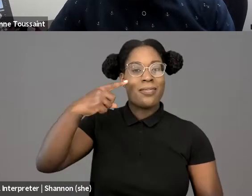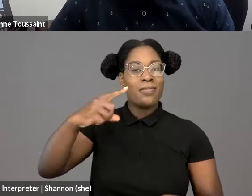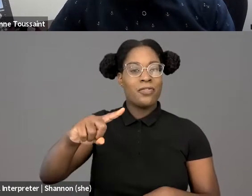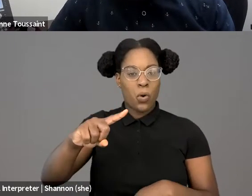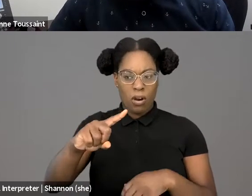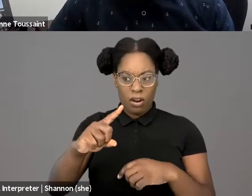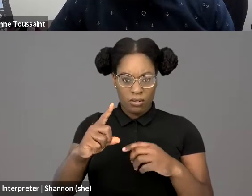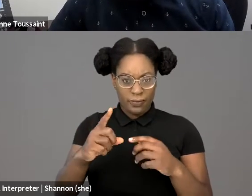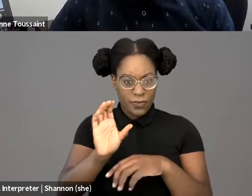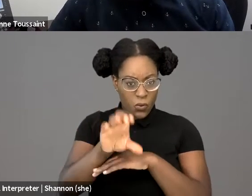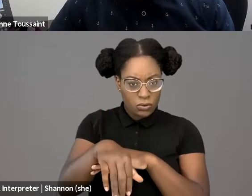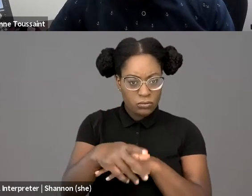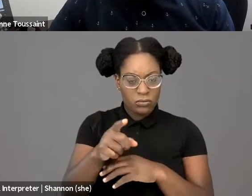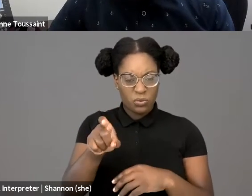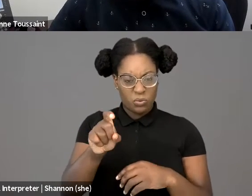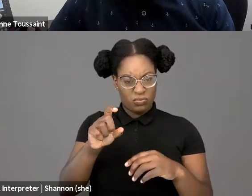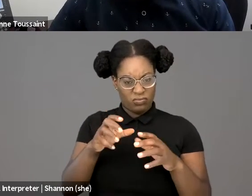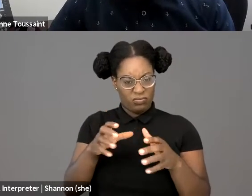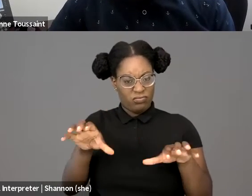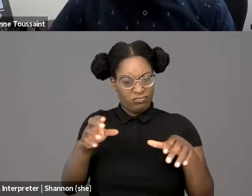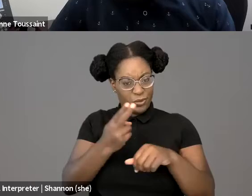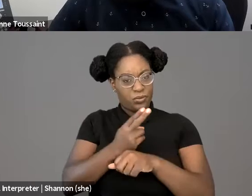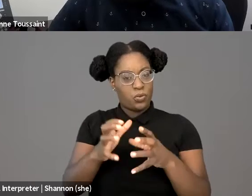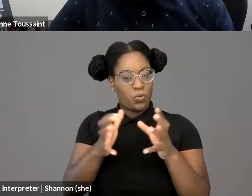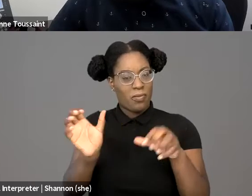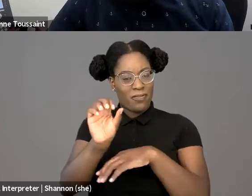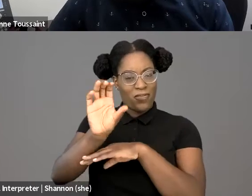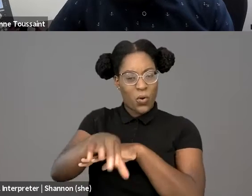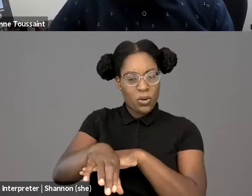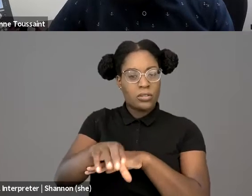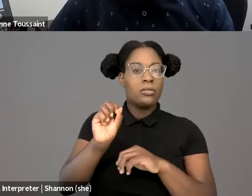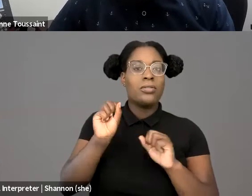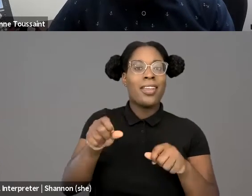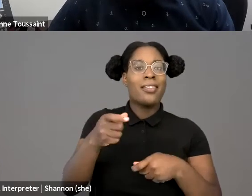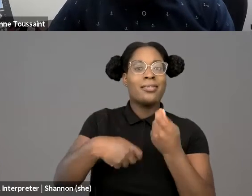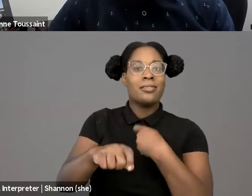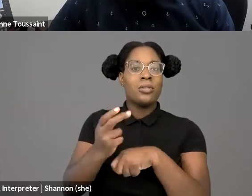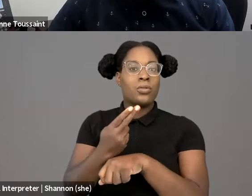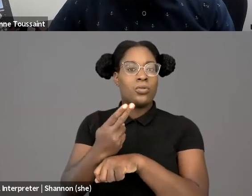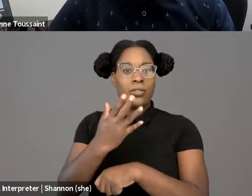could tell police whether a suspect is armed or not. Facial recognition technology